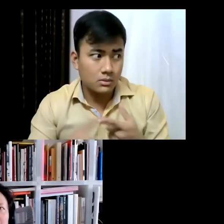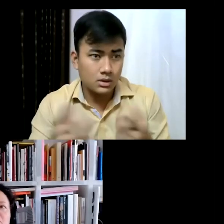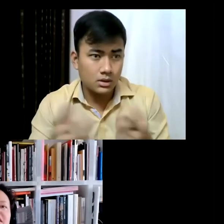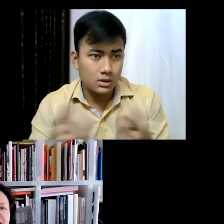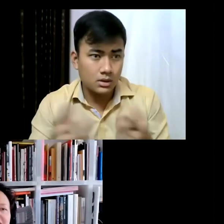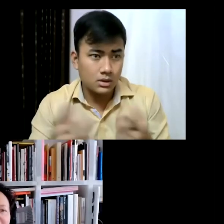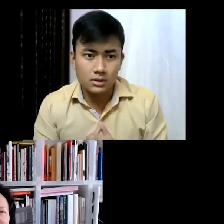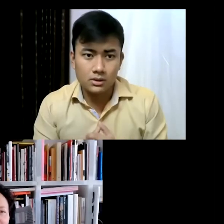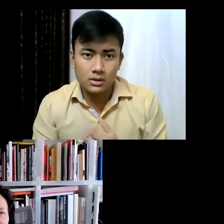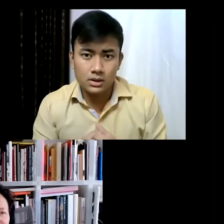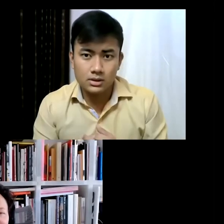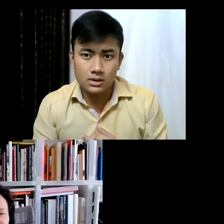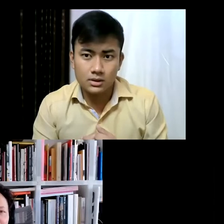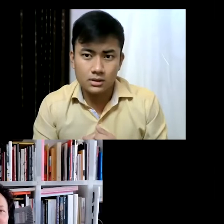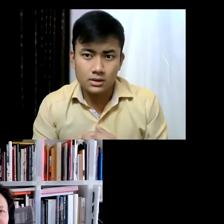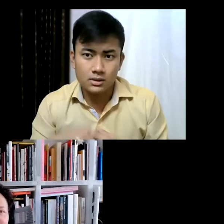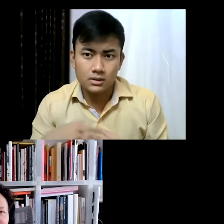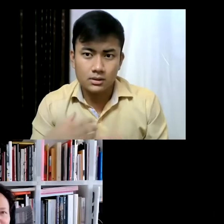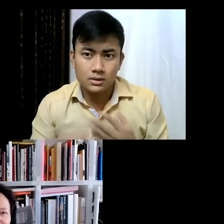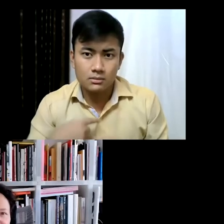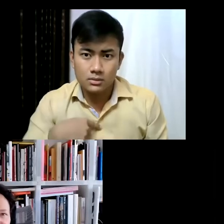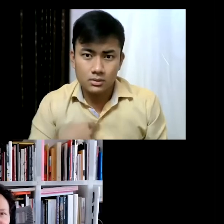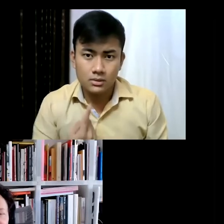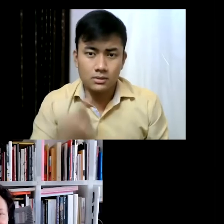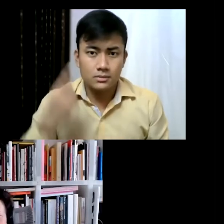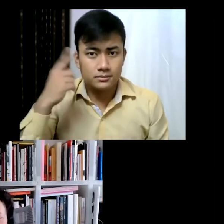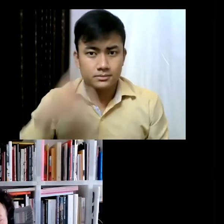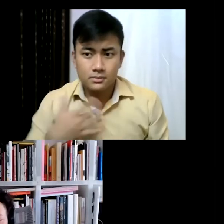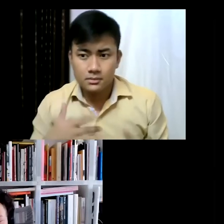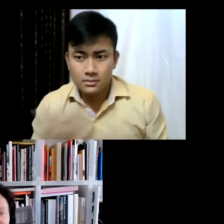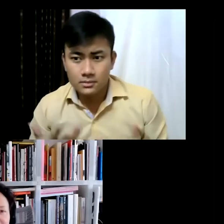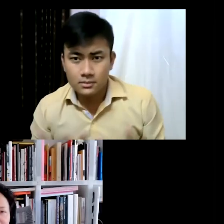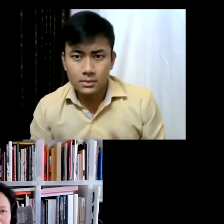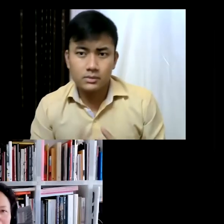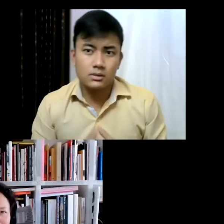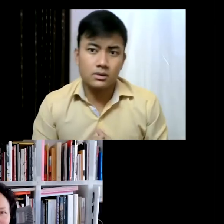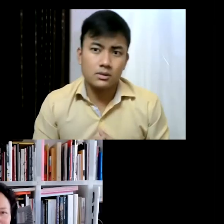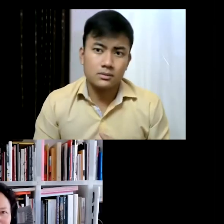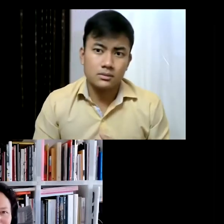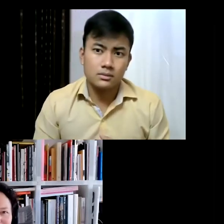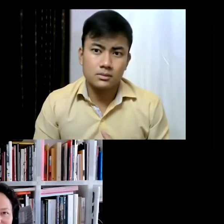I don't see, i don't honestly... I do not see yet any kind of like real solution or